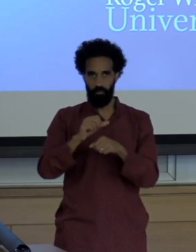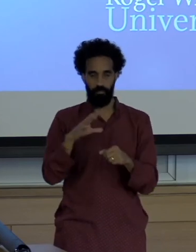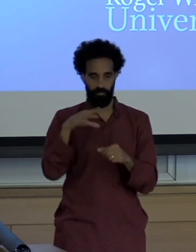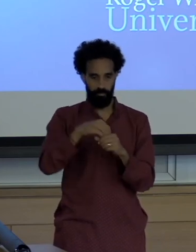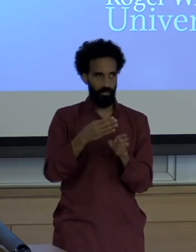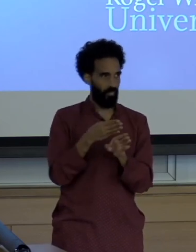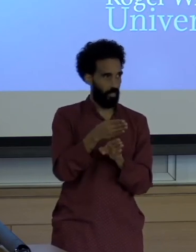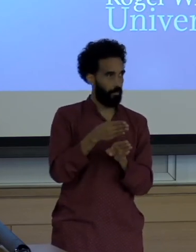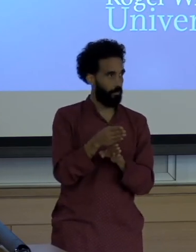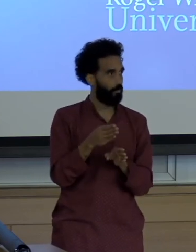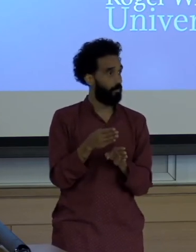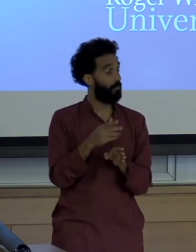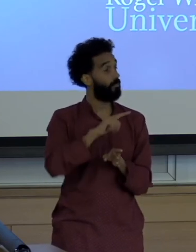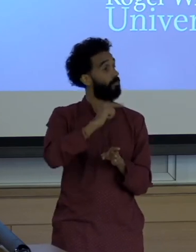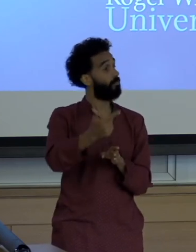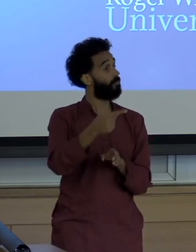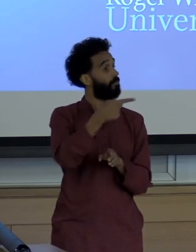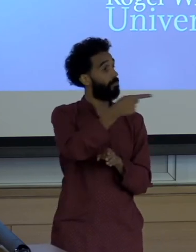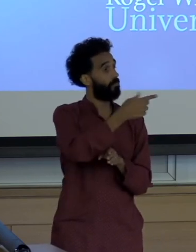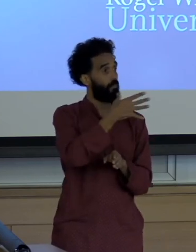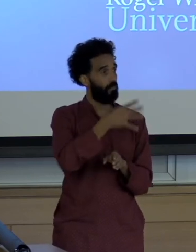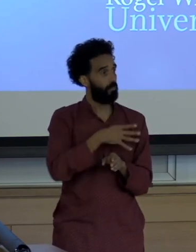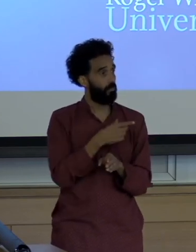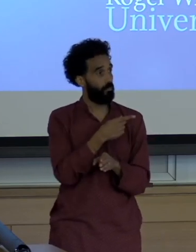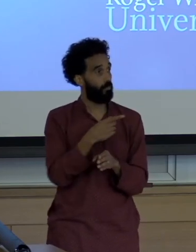Hi, thank you so much for your presentation. I